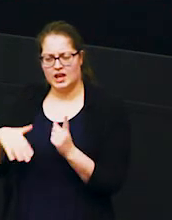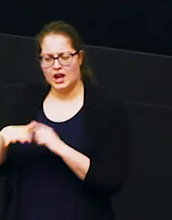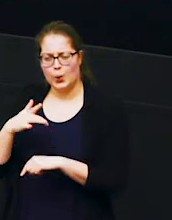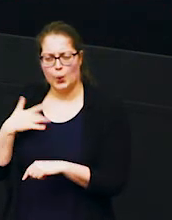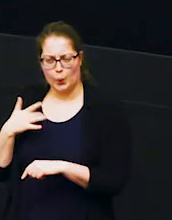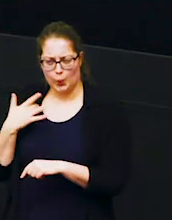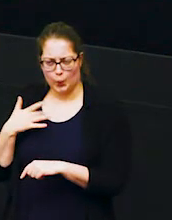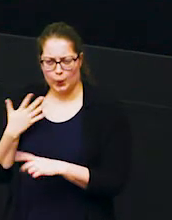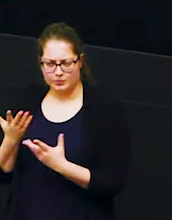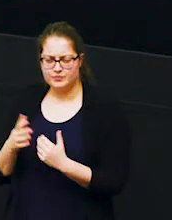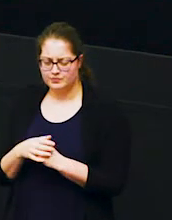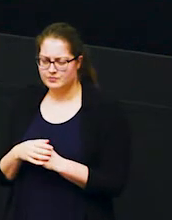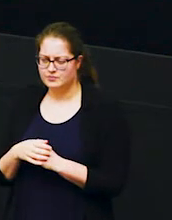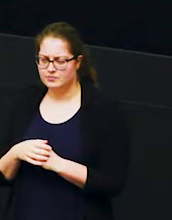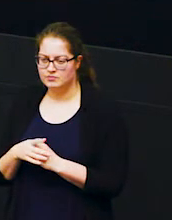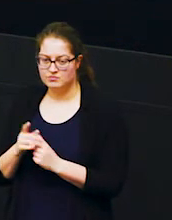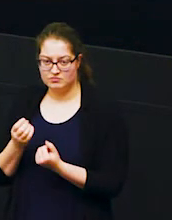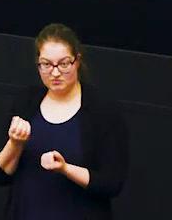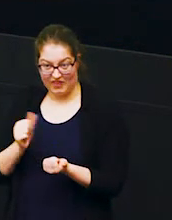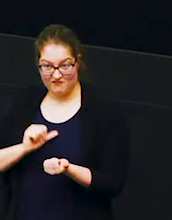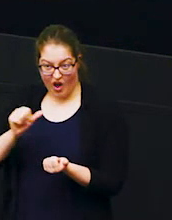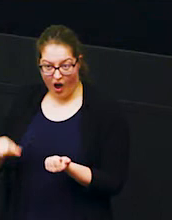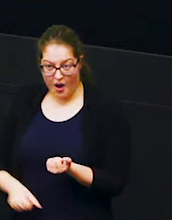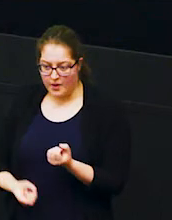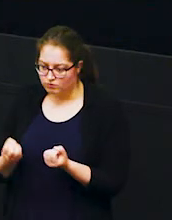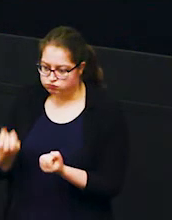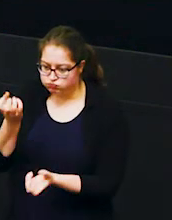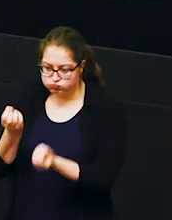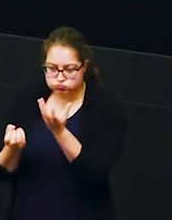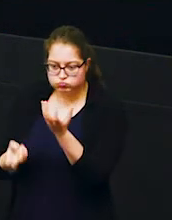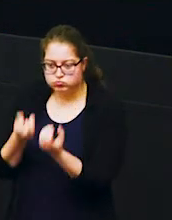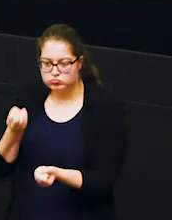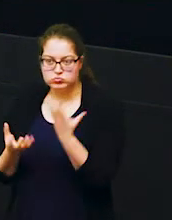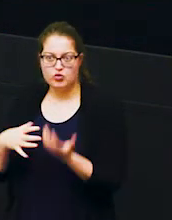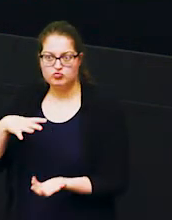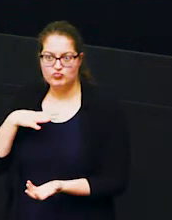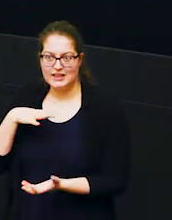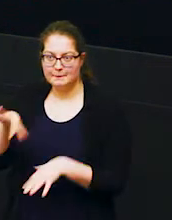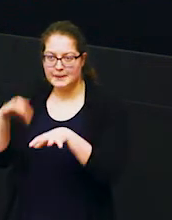farmers crops are beginning to get ripe for harvest so farmers will have planted their crops